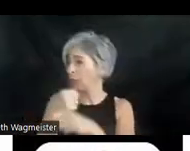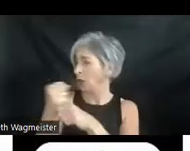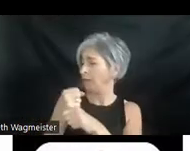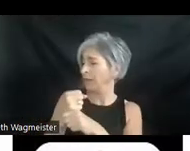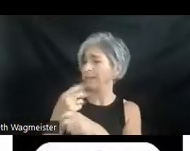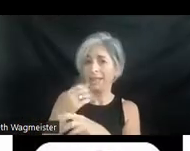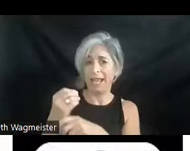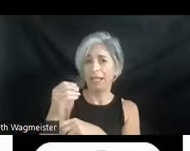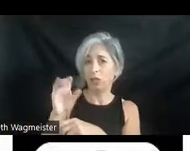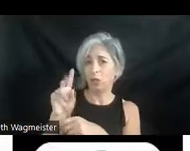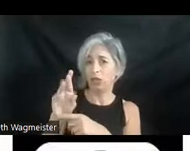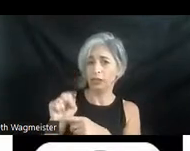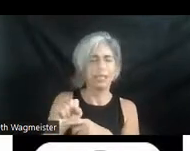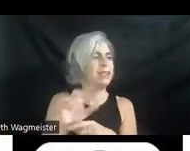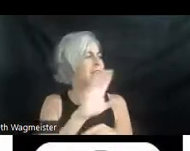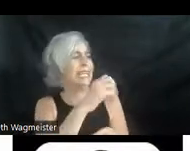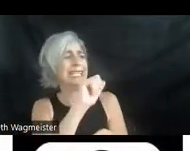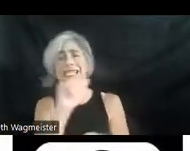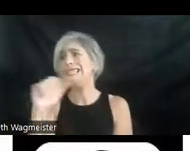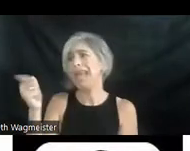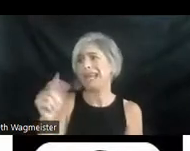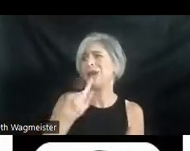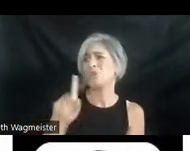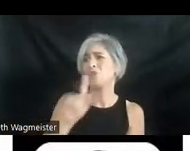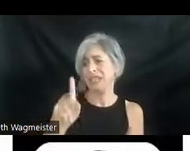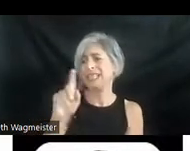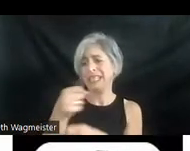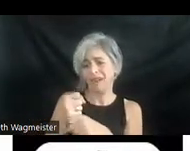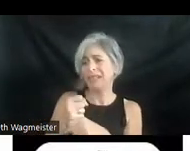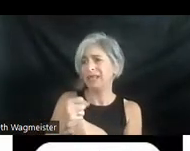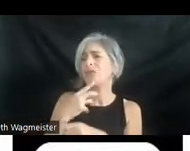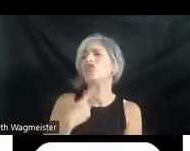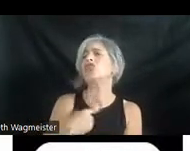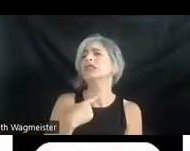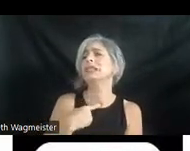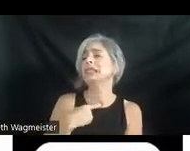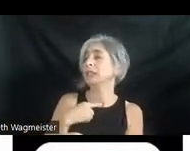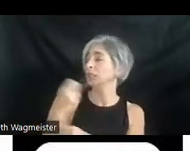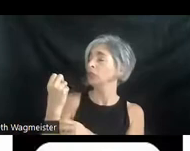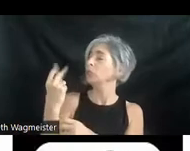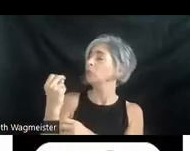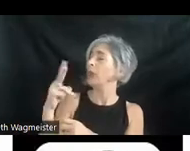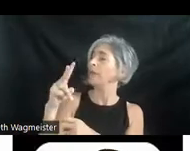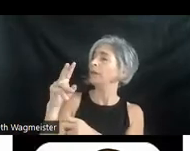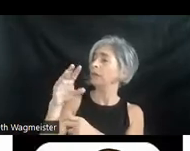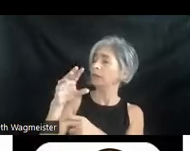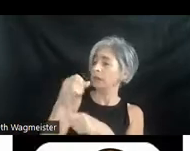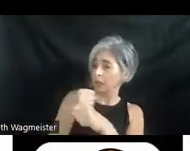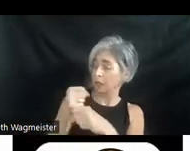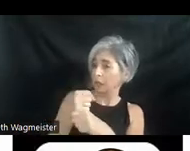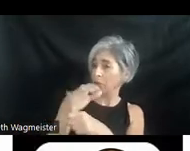Make that ten coffees. I'm really thirsty. >> A dozen coffees and your phone number please.